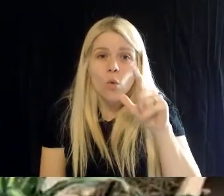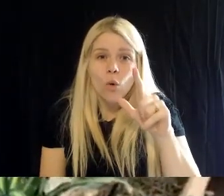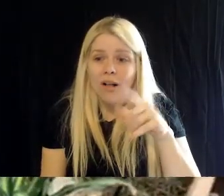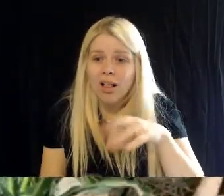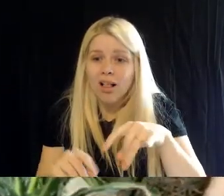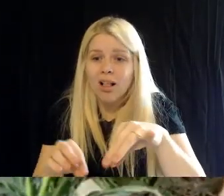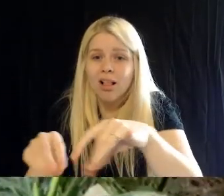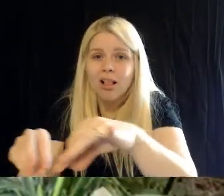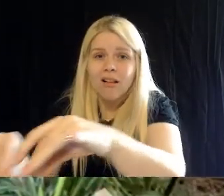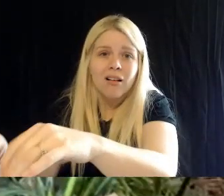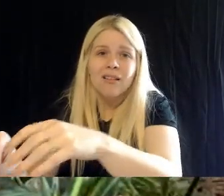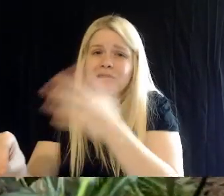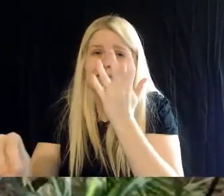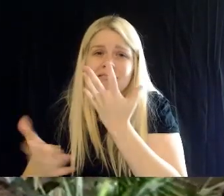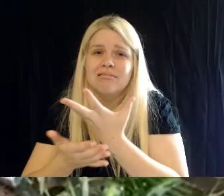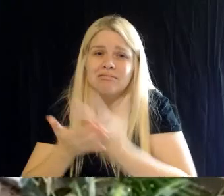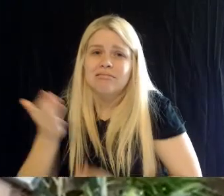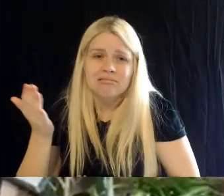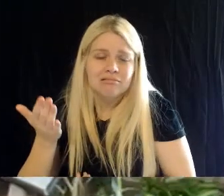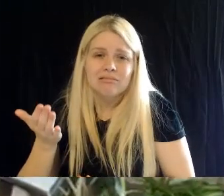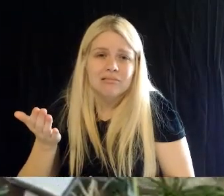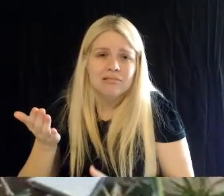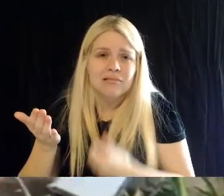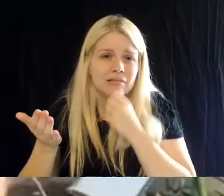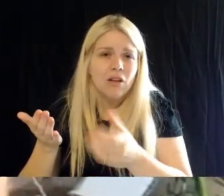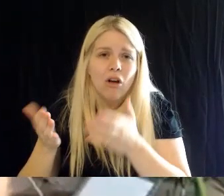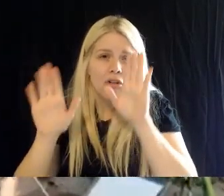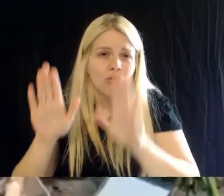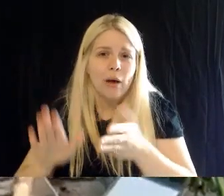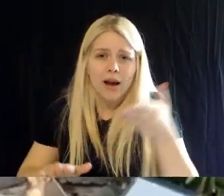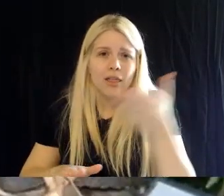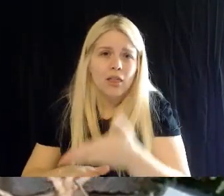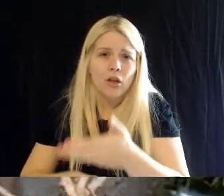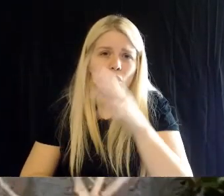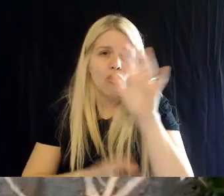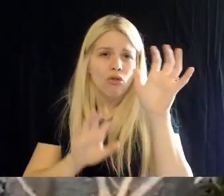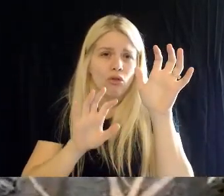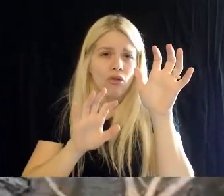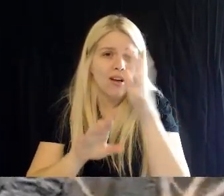the rainforest environments. They rely so heavily on the leaves, you know, coming